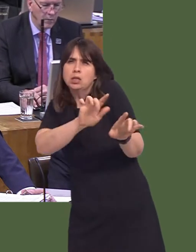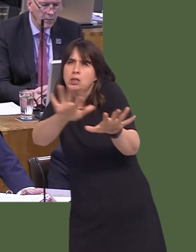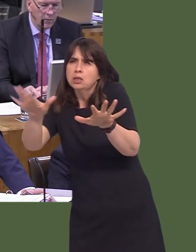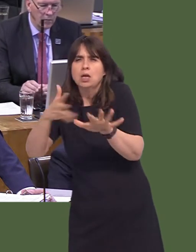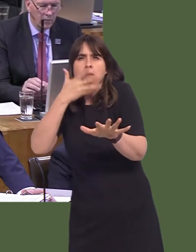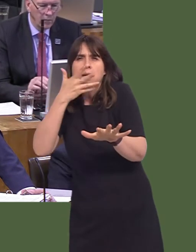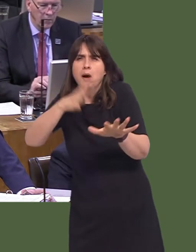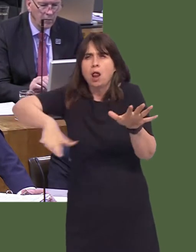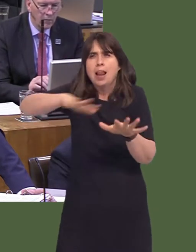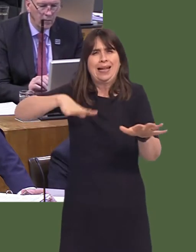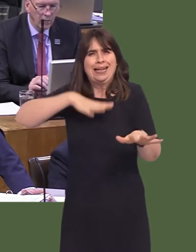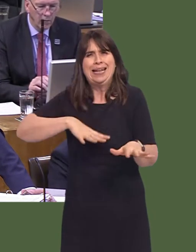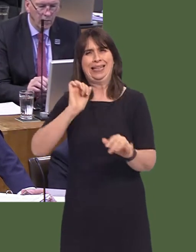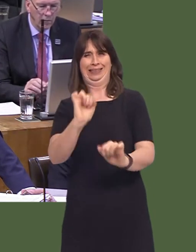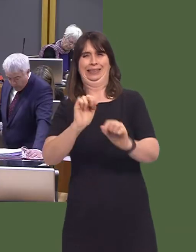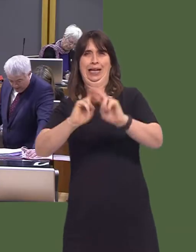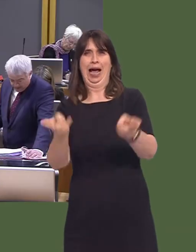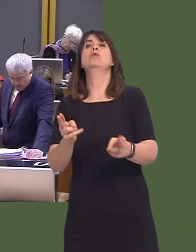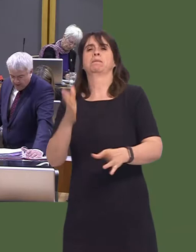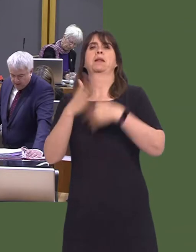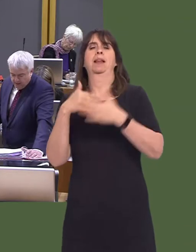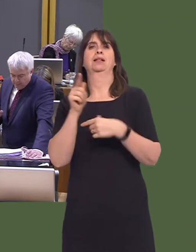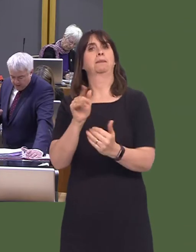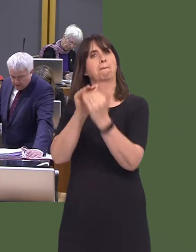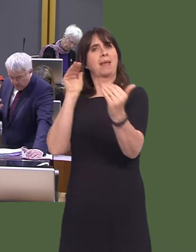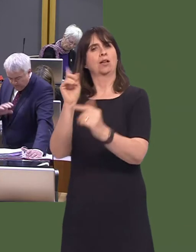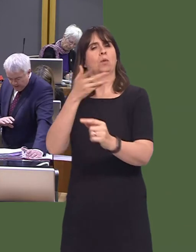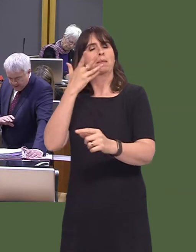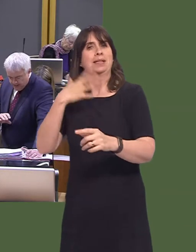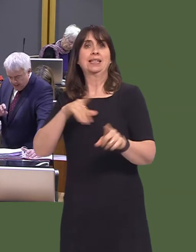between Valleys councils and the Development Bank of Wales that will build on the fund.